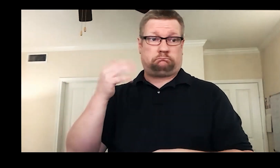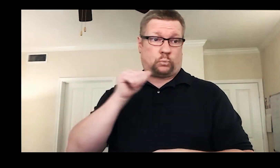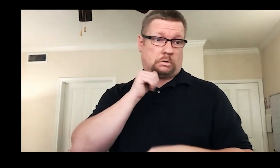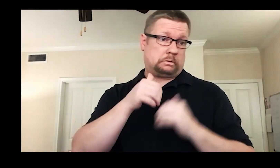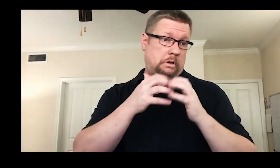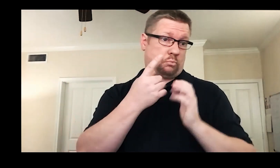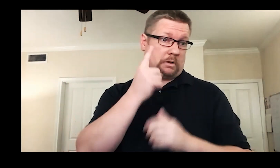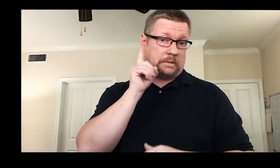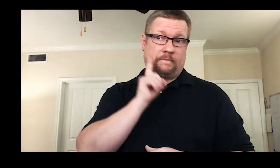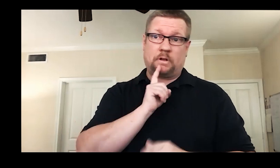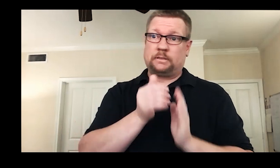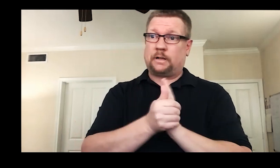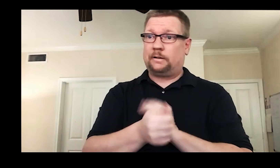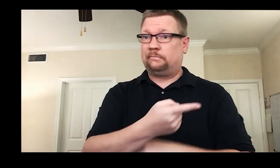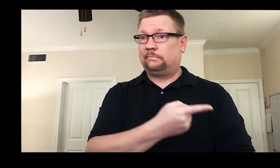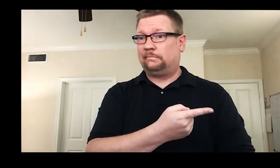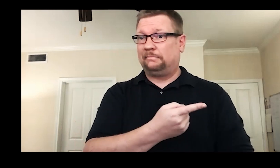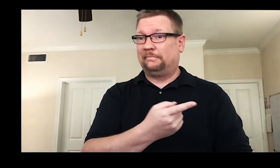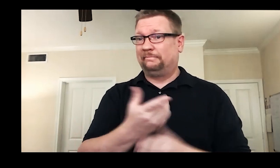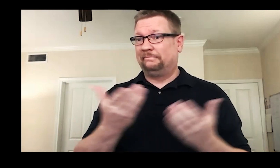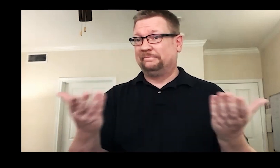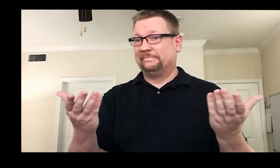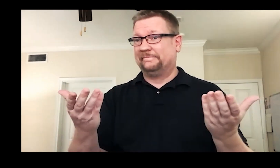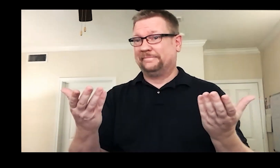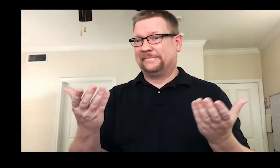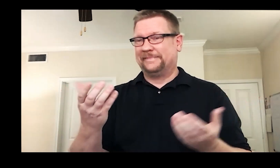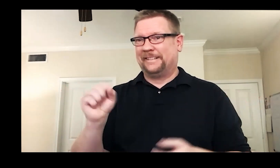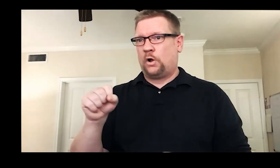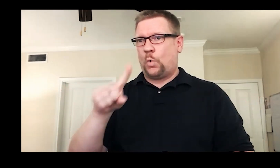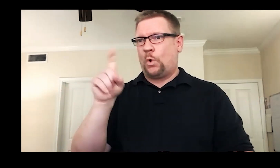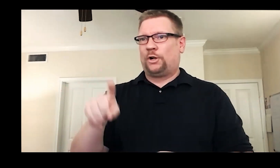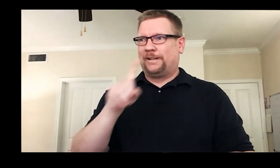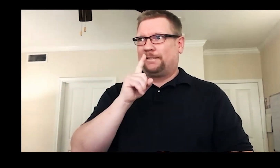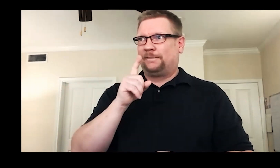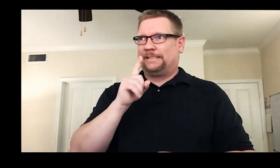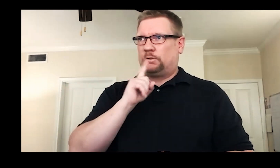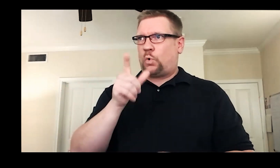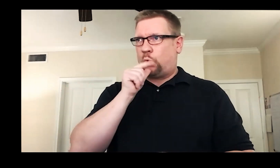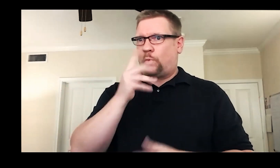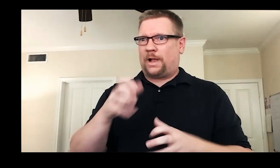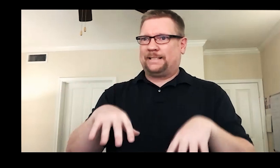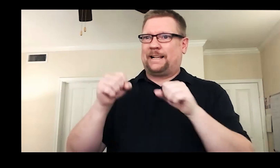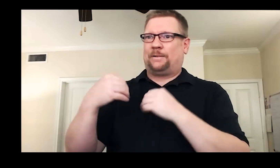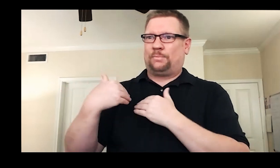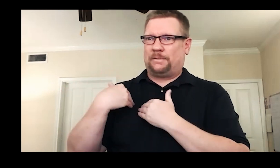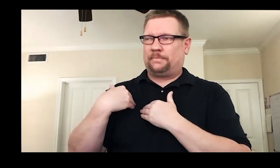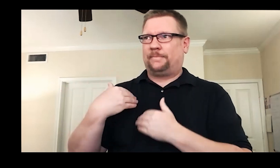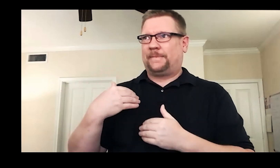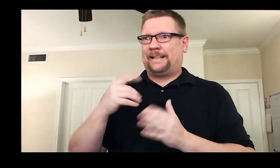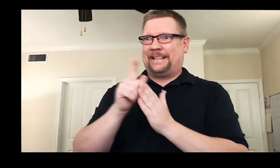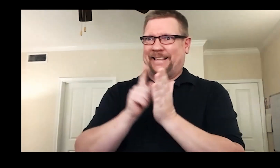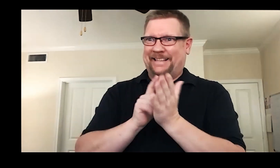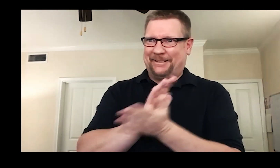why not do something similar for Deaf talent? The question becomes who will take the charge,